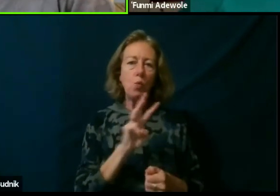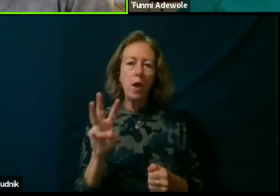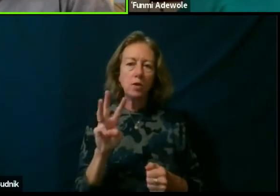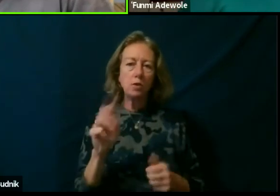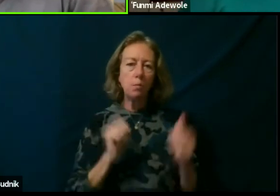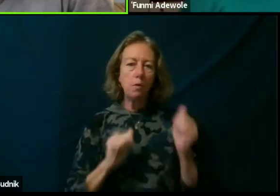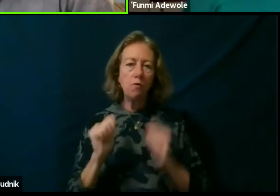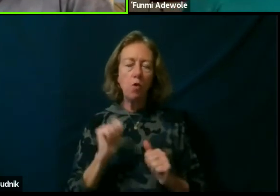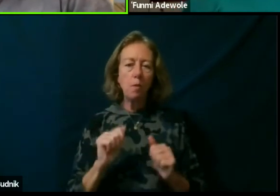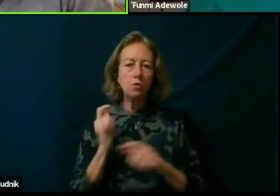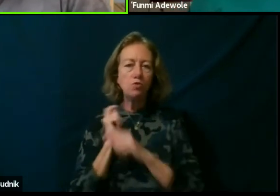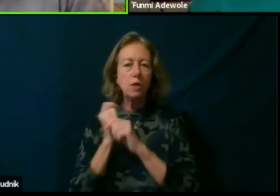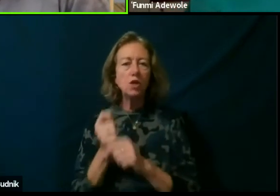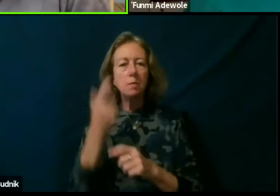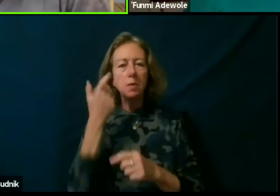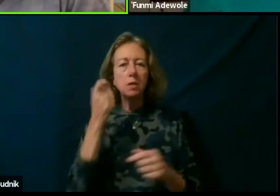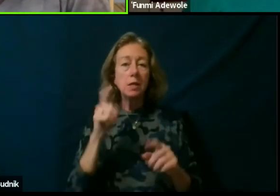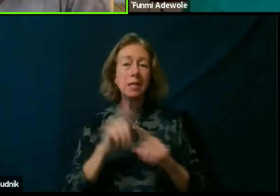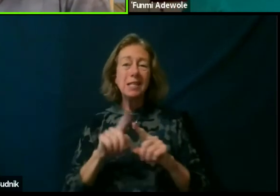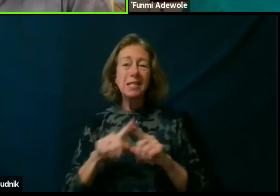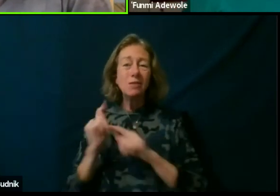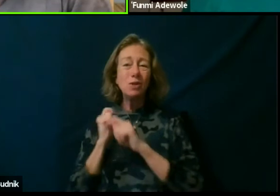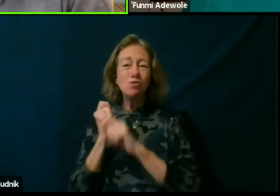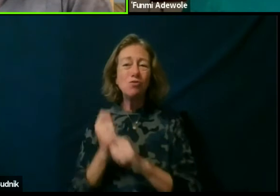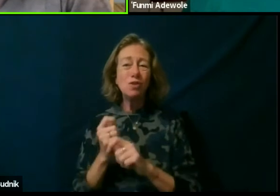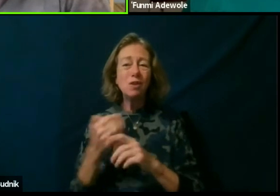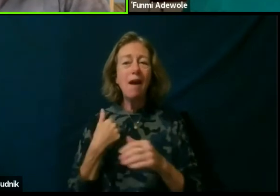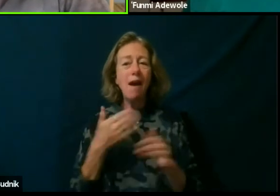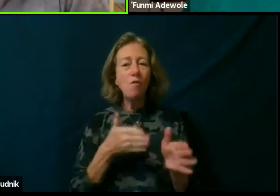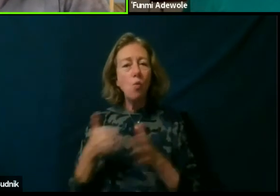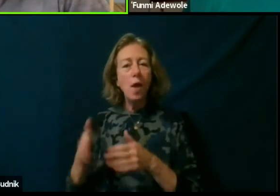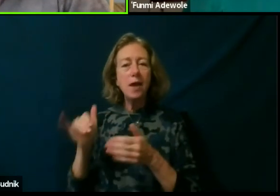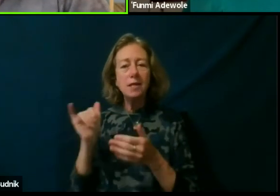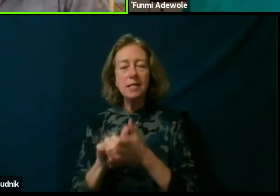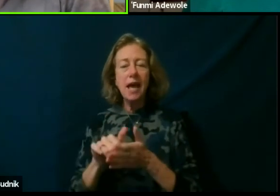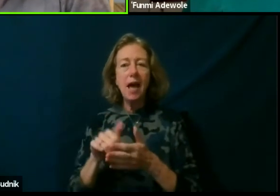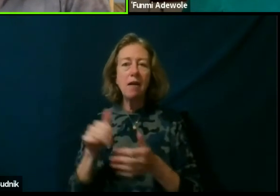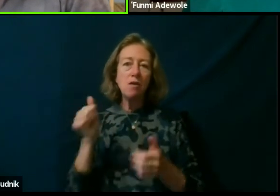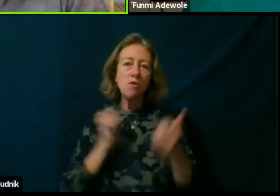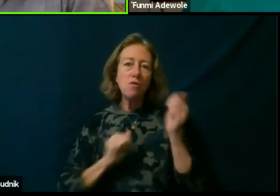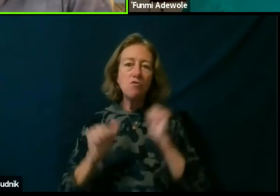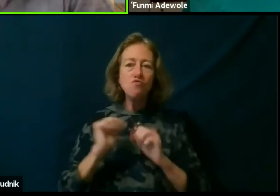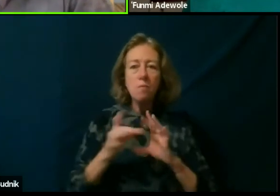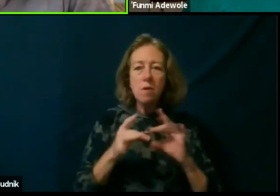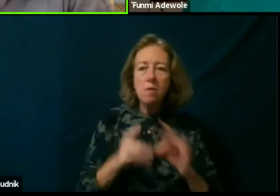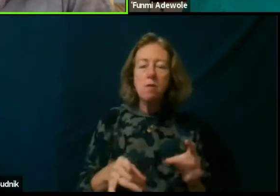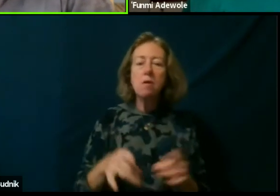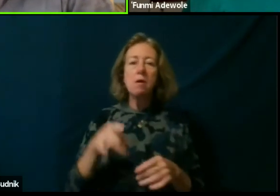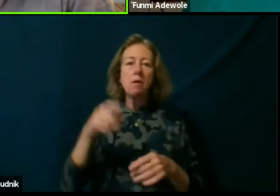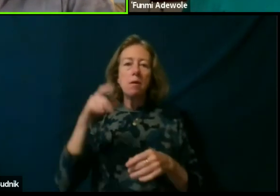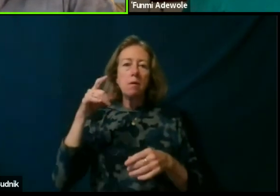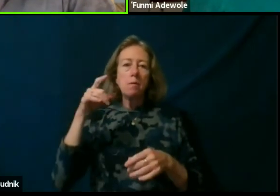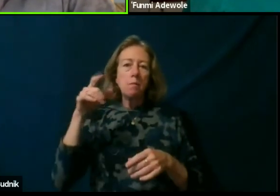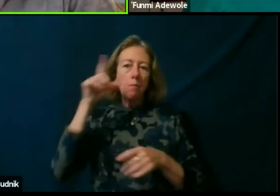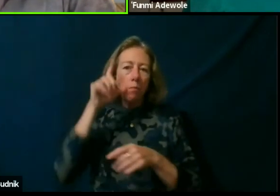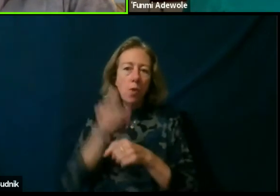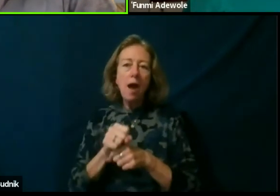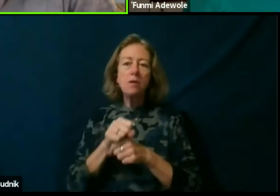And that is because different theater traditions they have ways in which dramaturgical performances and practices and processes are really you know put in place,